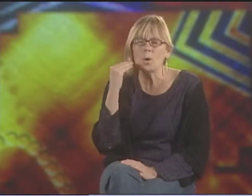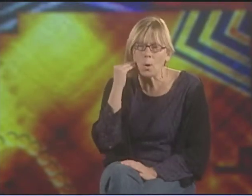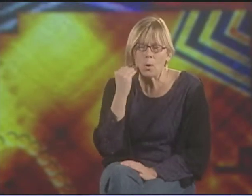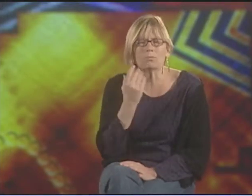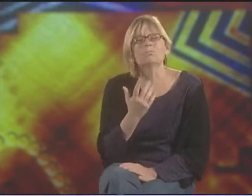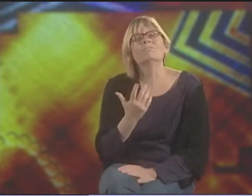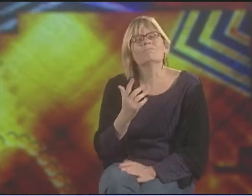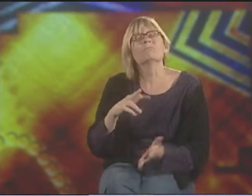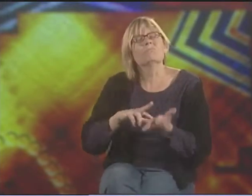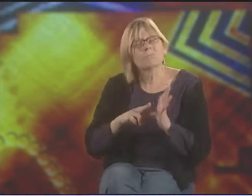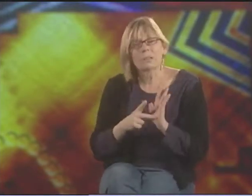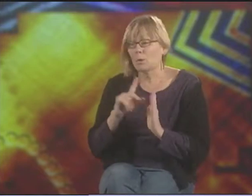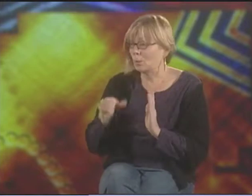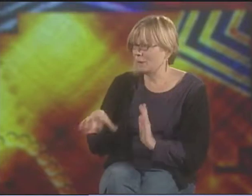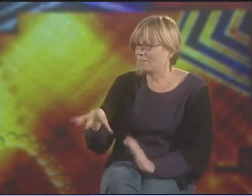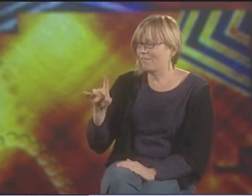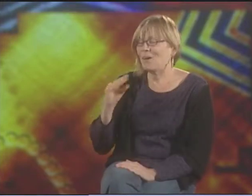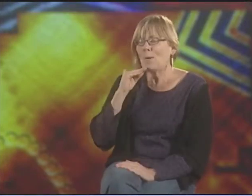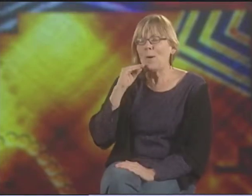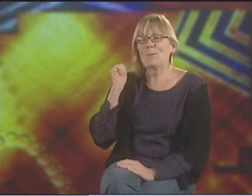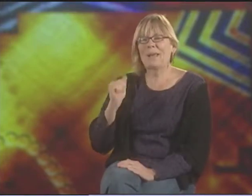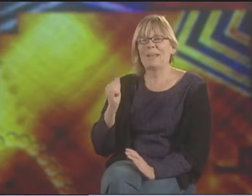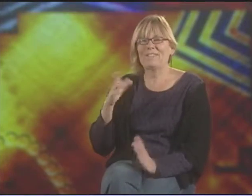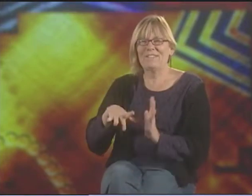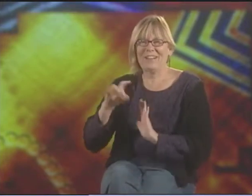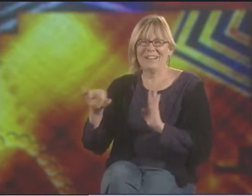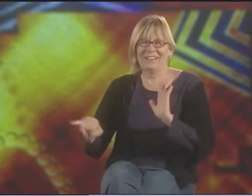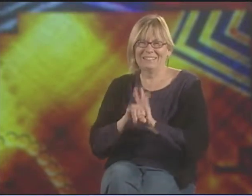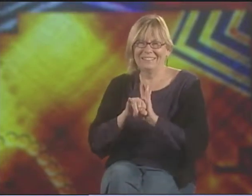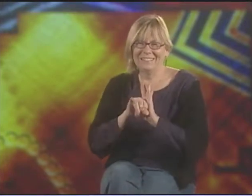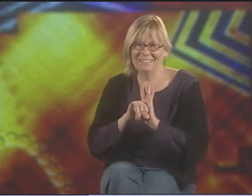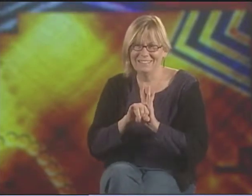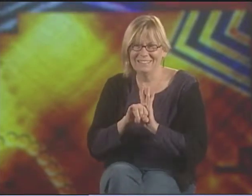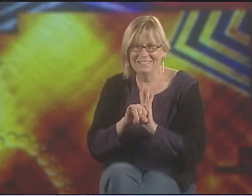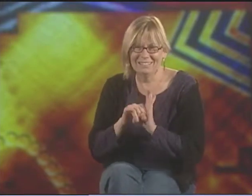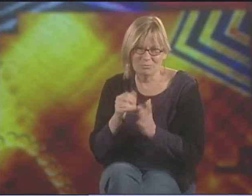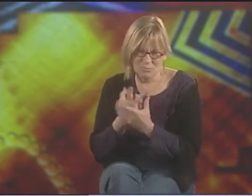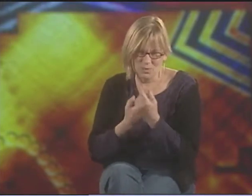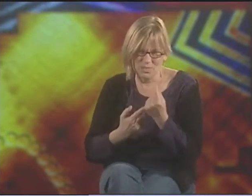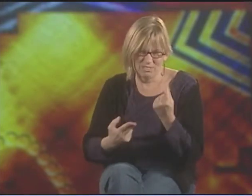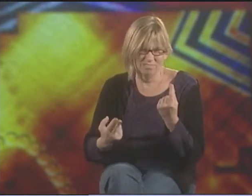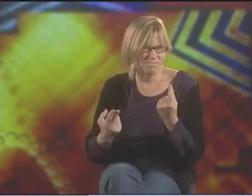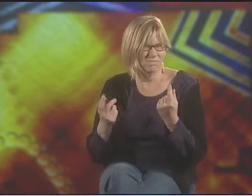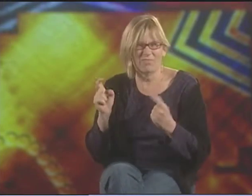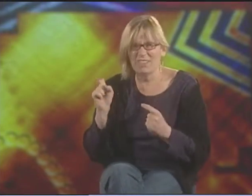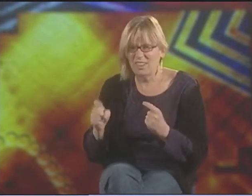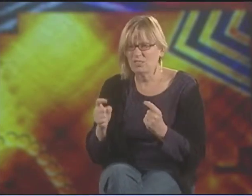SEARCHING FOR A HOME, MEANING THAT YOU HAVE TO FIND THE HOME, AND THEN YOU'LL FIND YOUR IDENTITY.